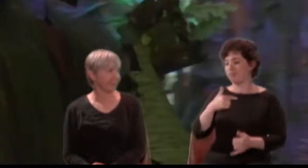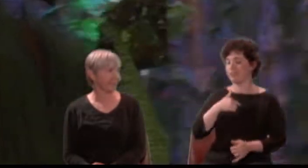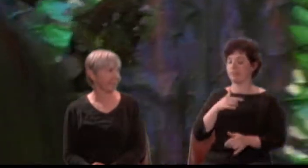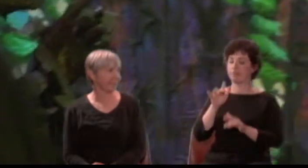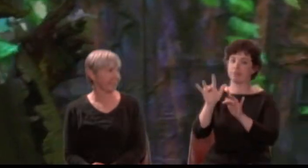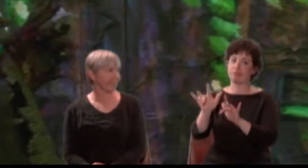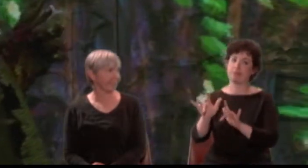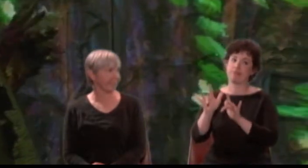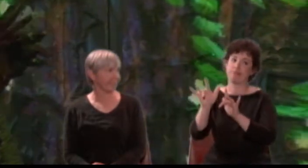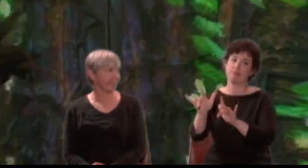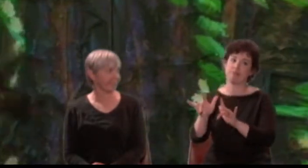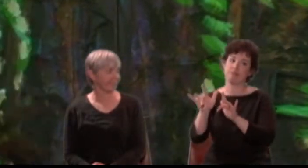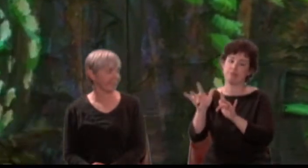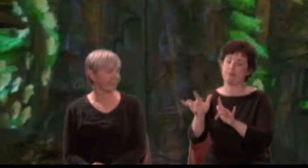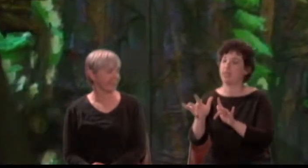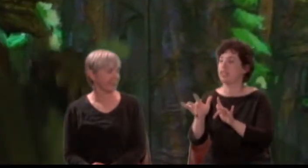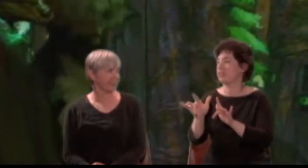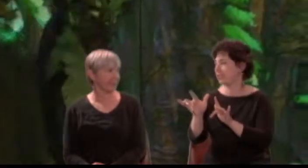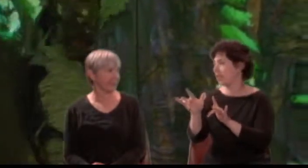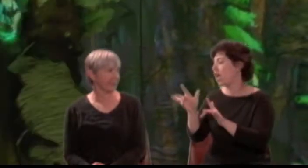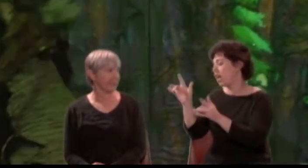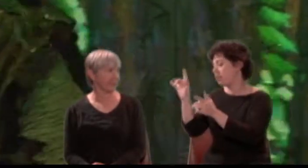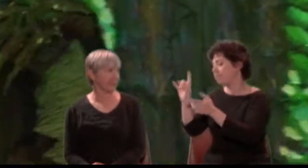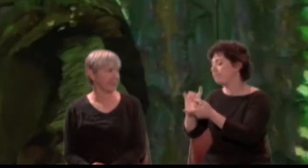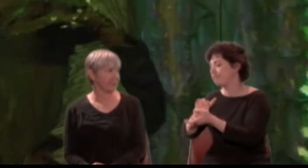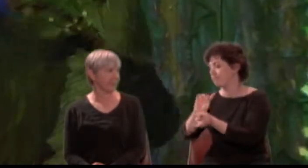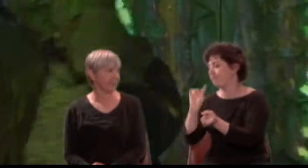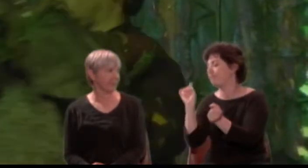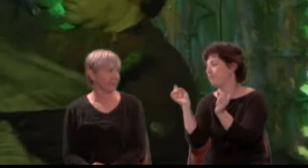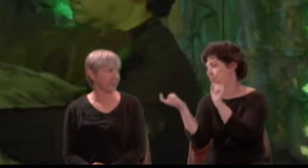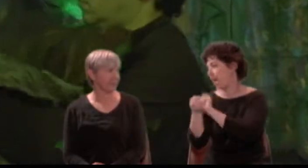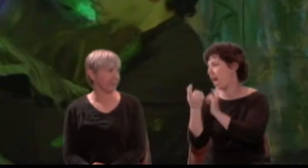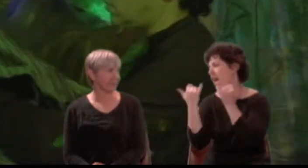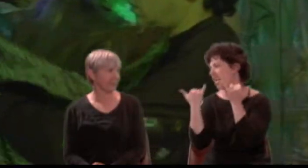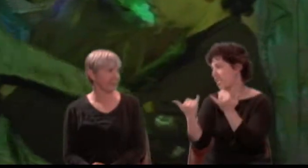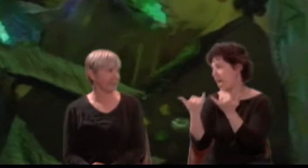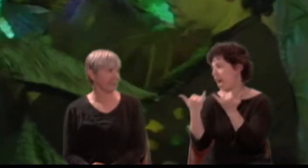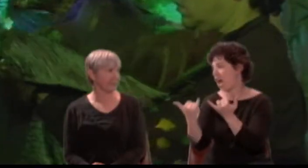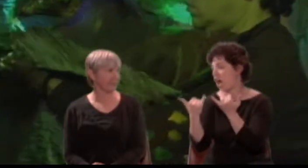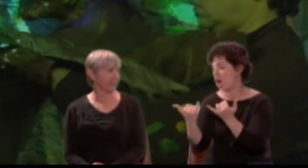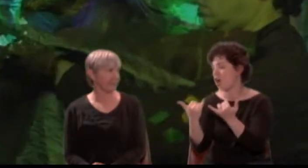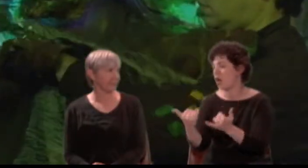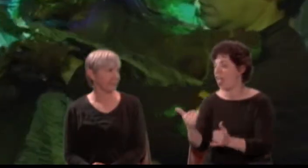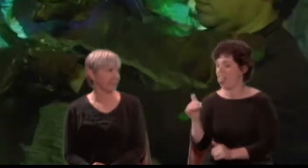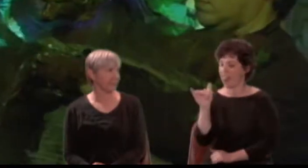Gentle Puck, take this transformed scalp from off the head of this Athenian swain.